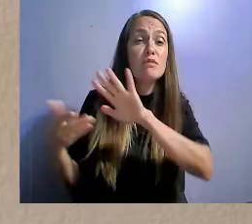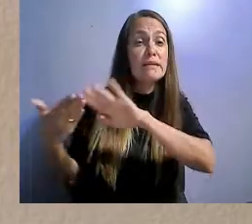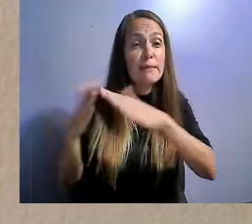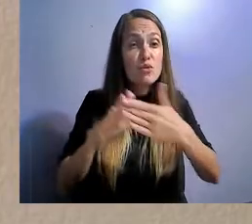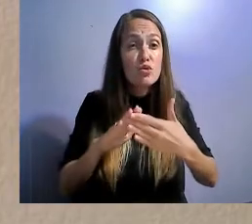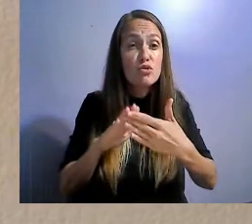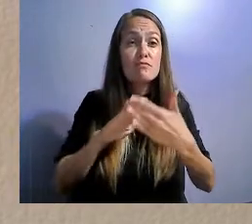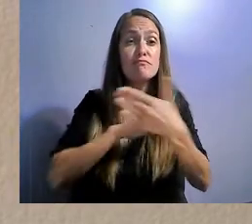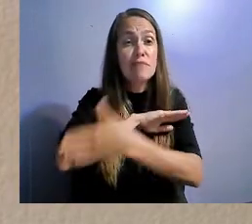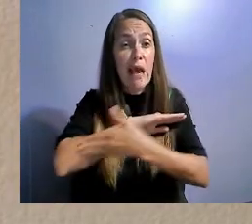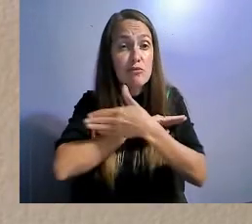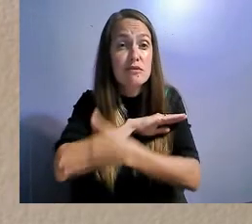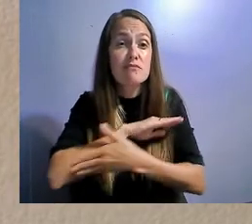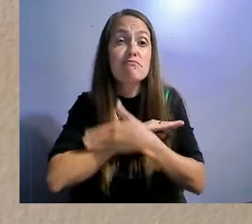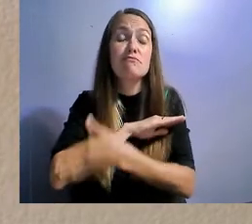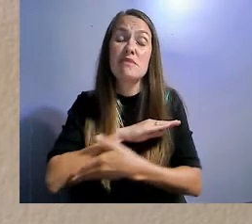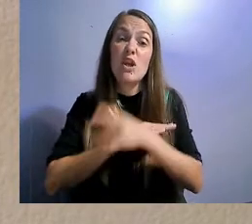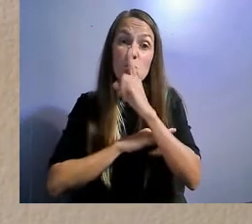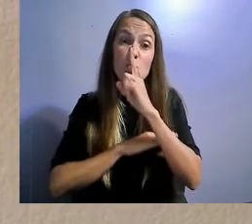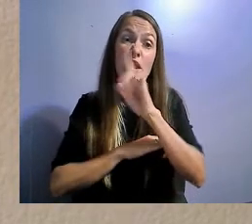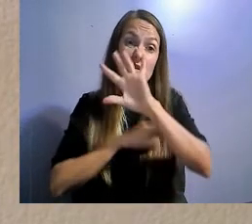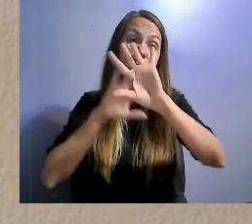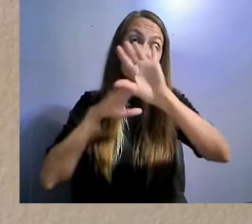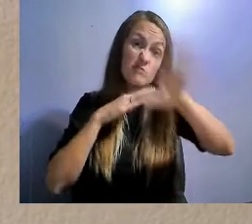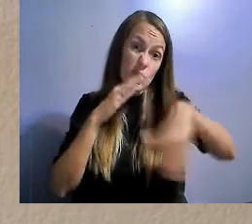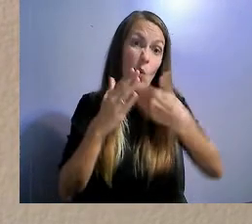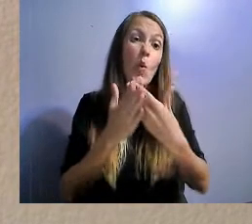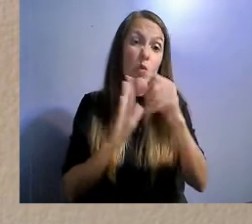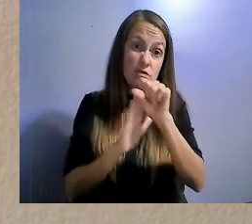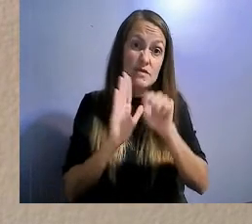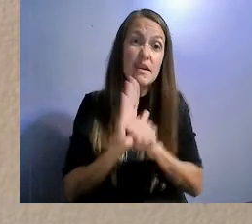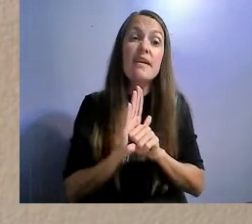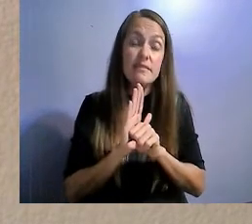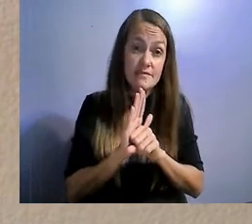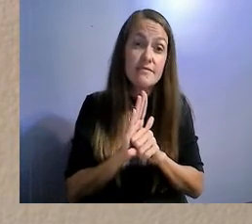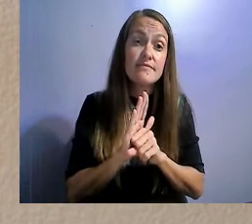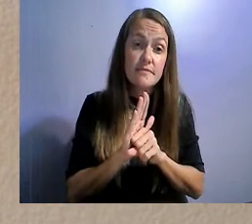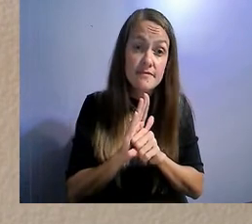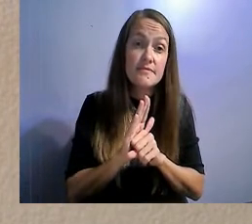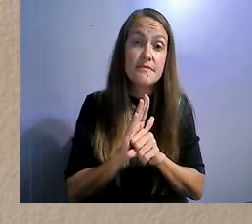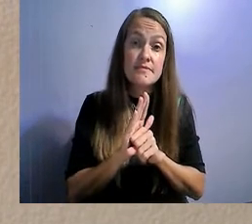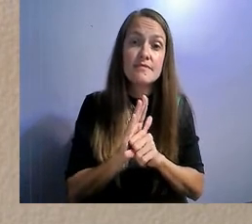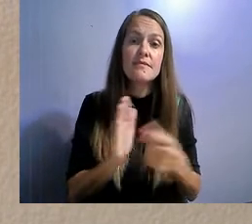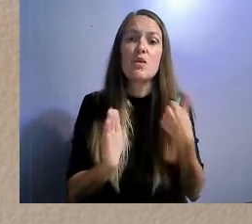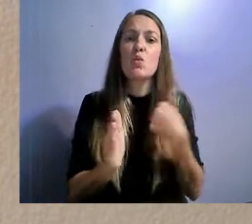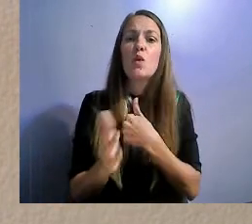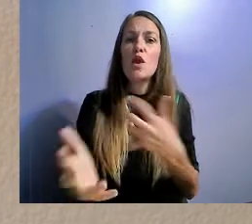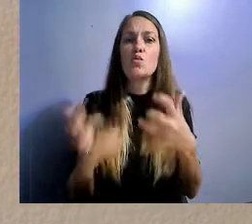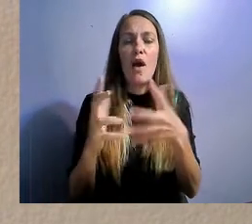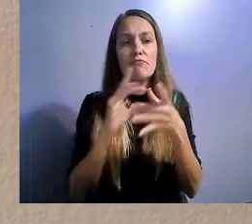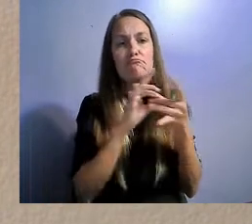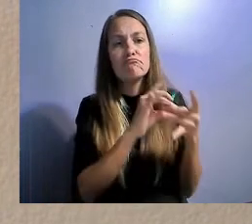That we have this harmony between these small communities and our overall goals.